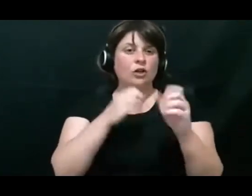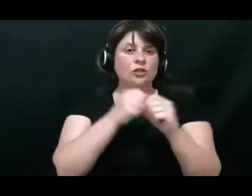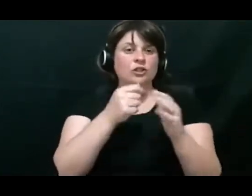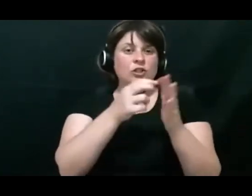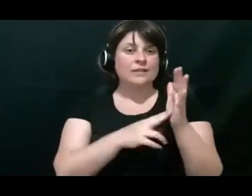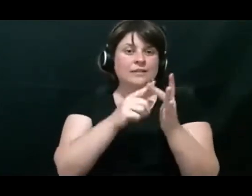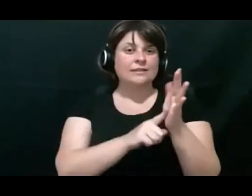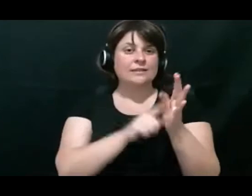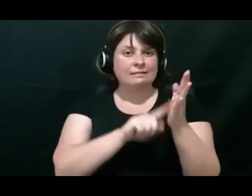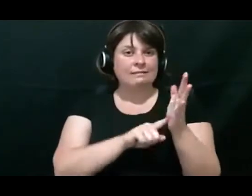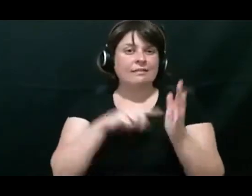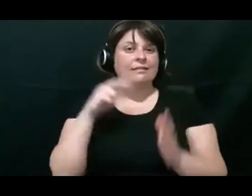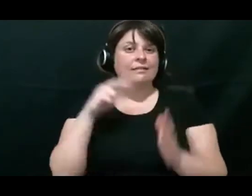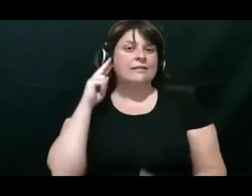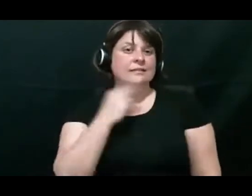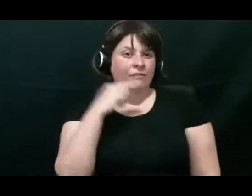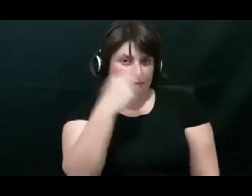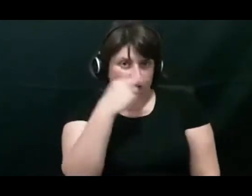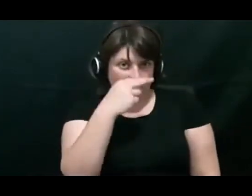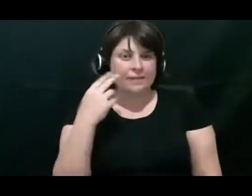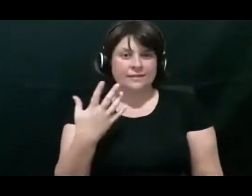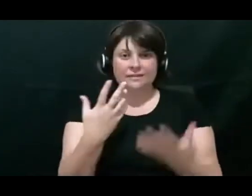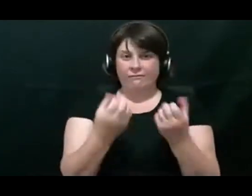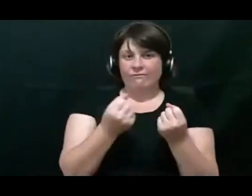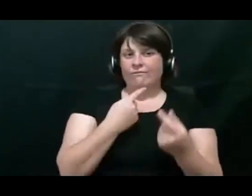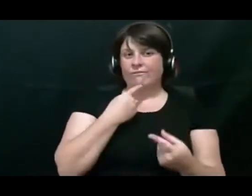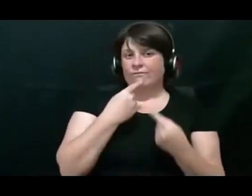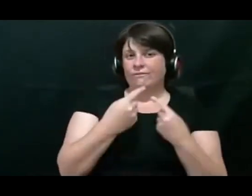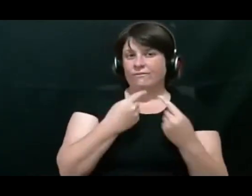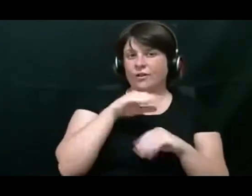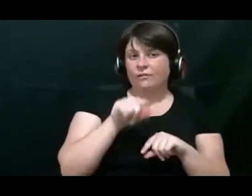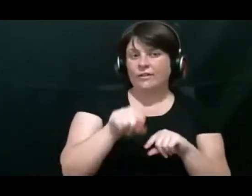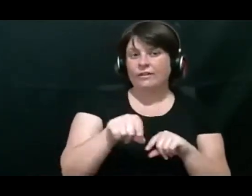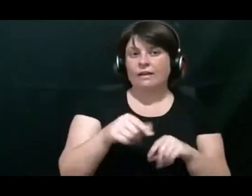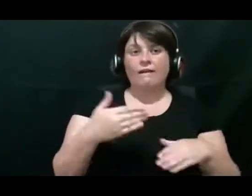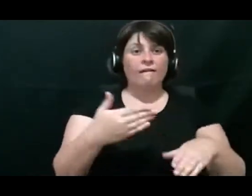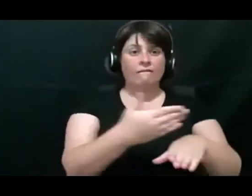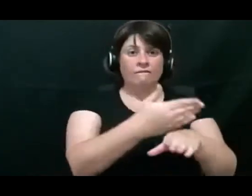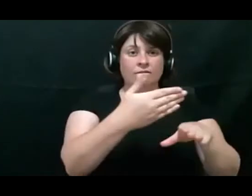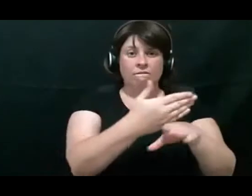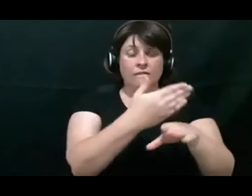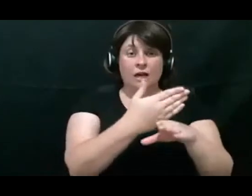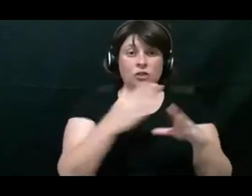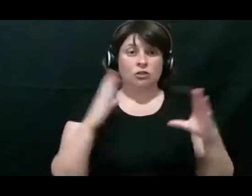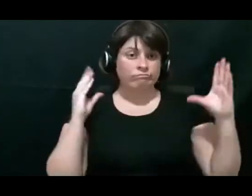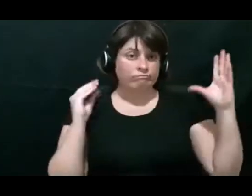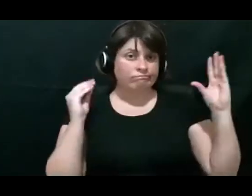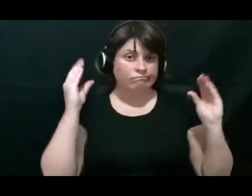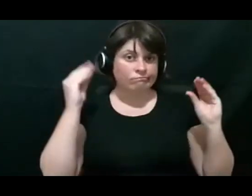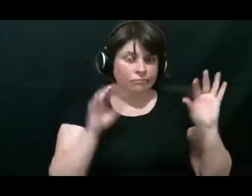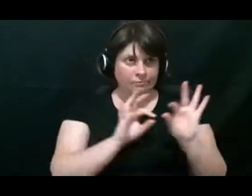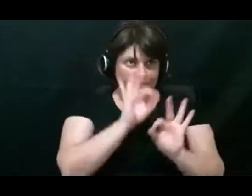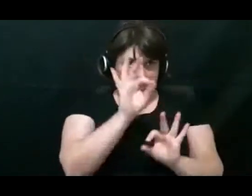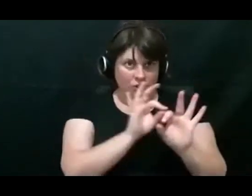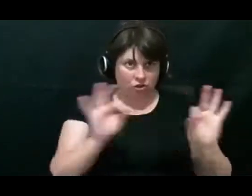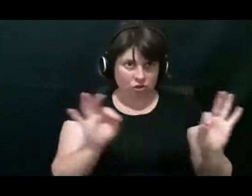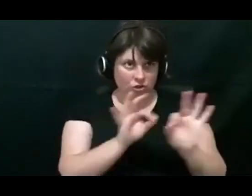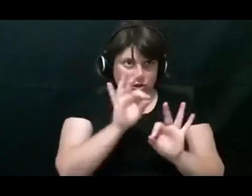So functional hearing doesn't measure a person's ability to hear pure tones.